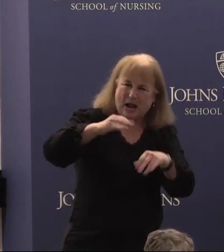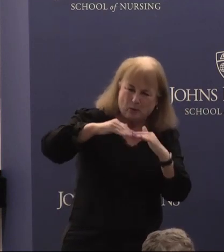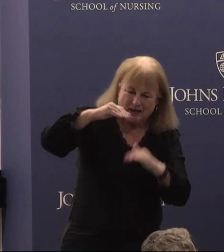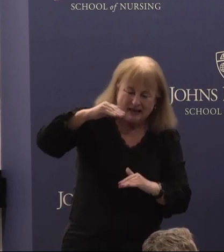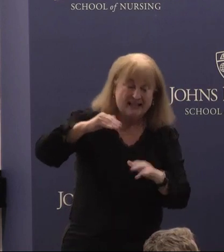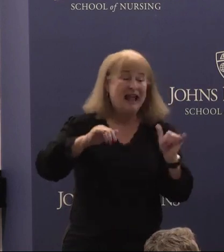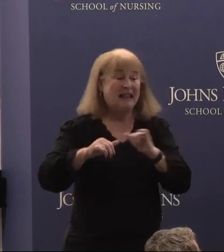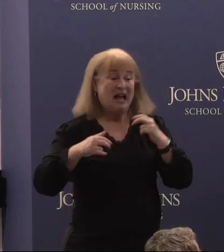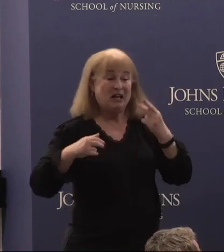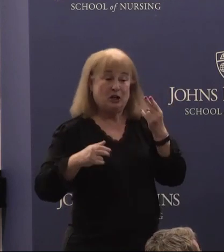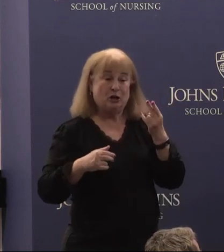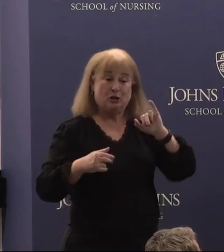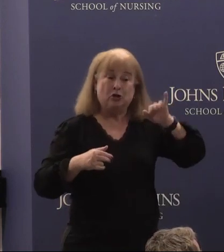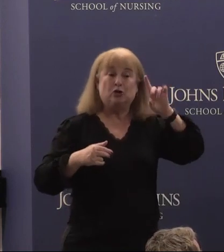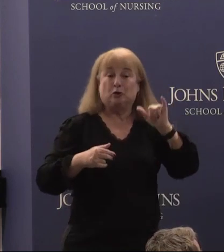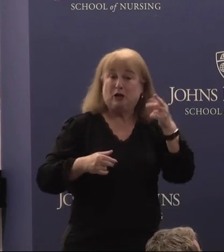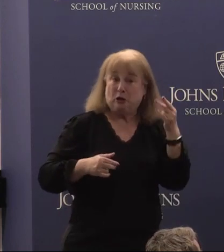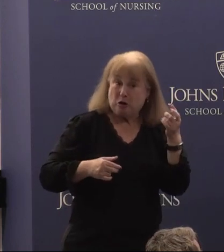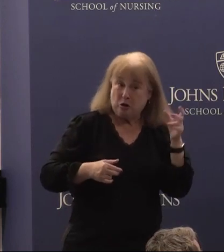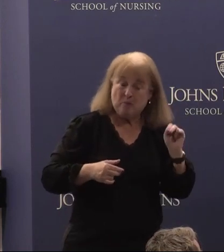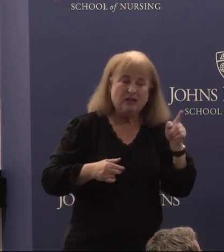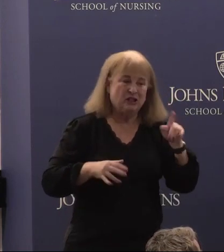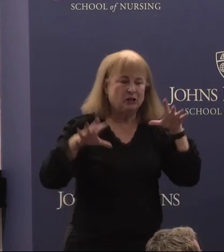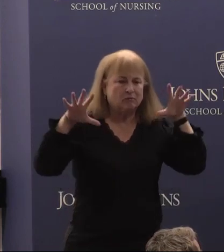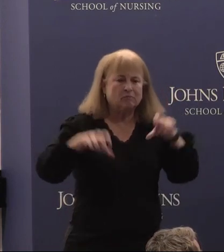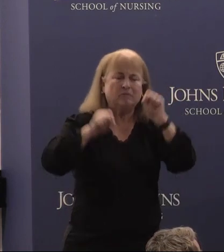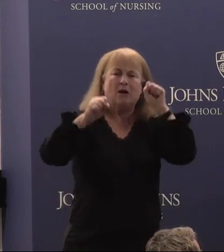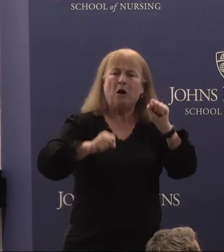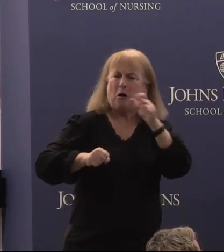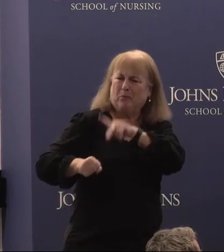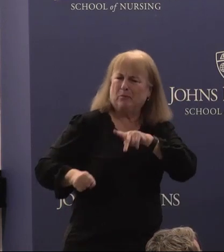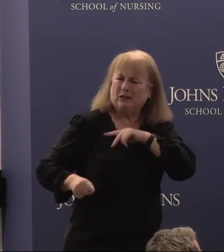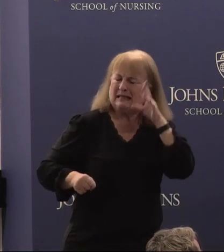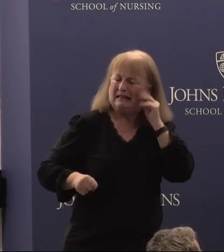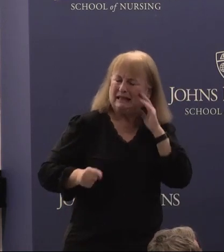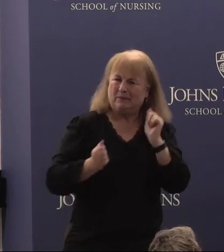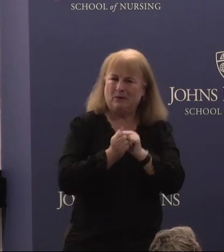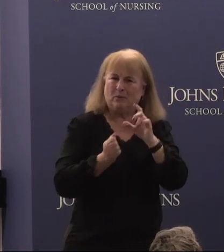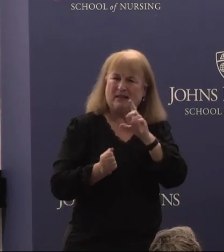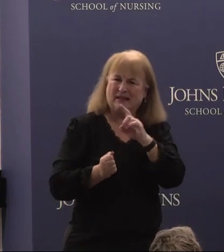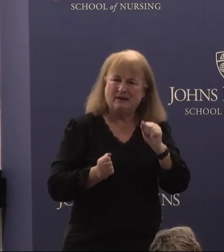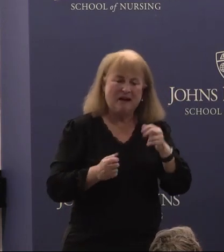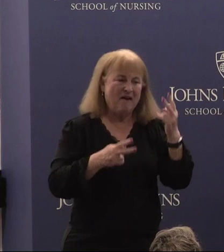she too seized upon her personal experience with a disability, in this case visual impairment,